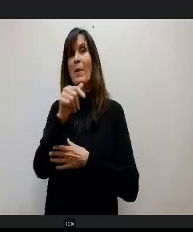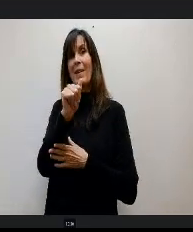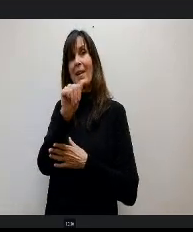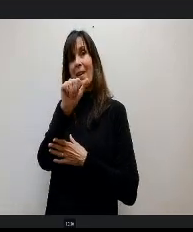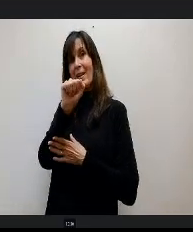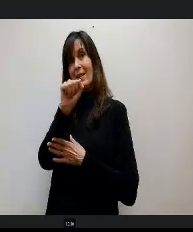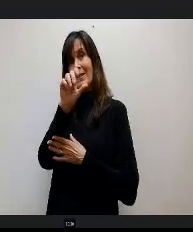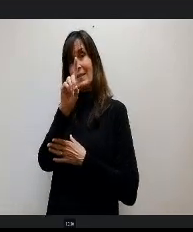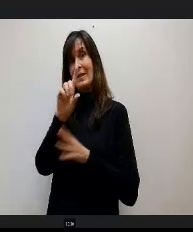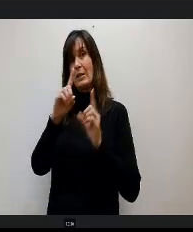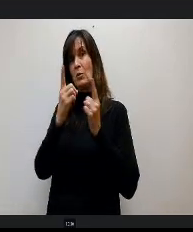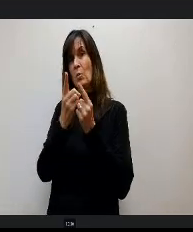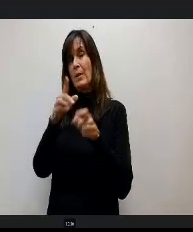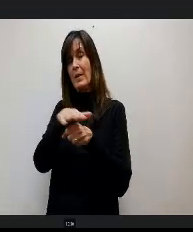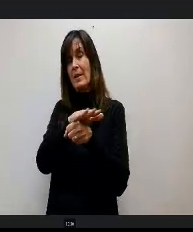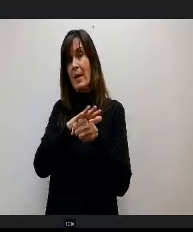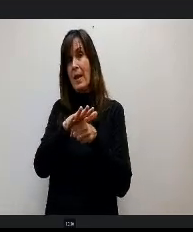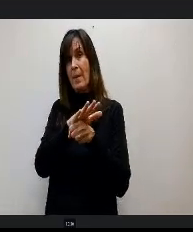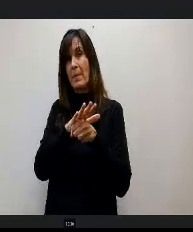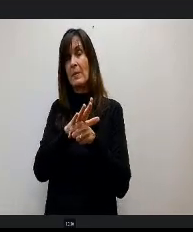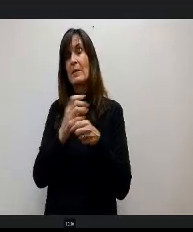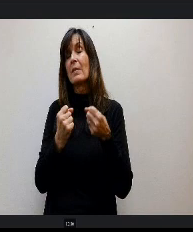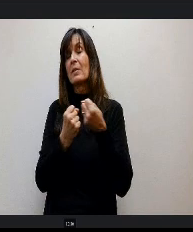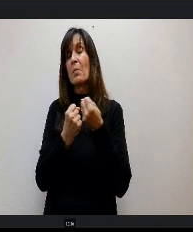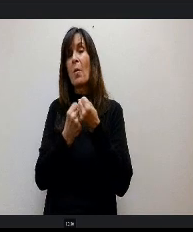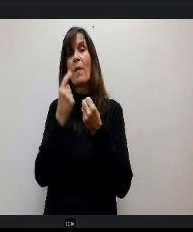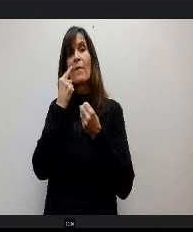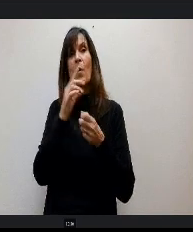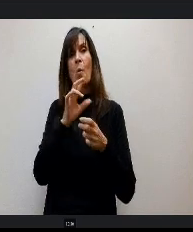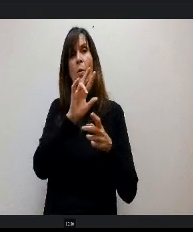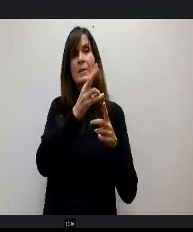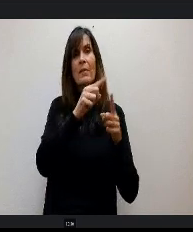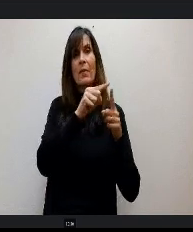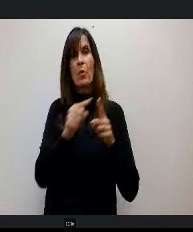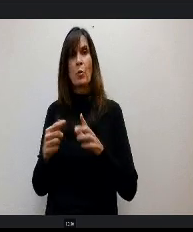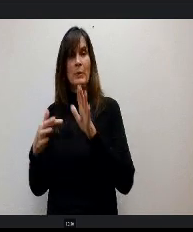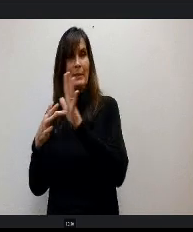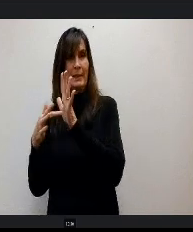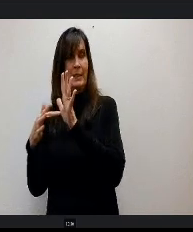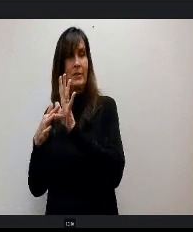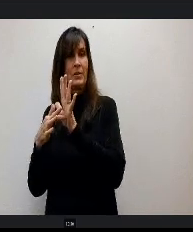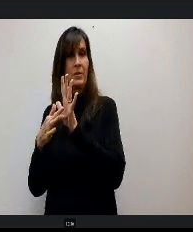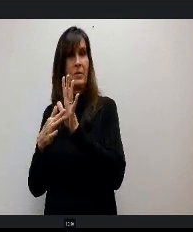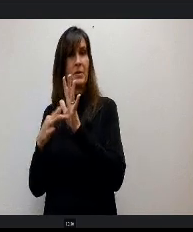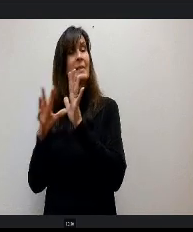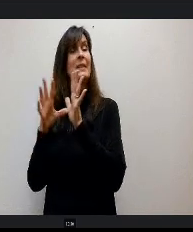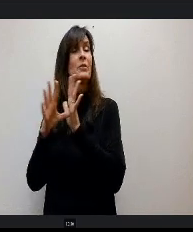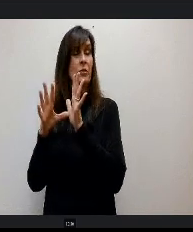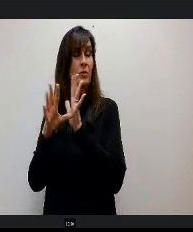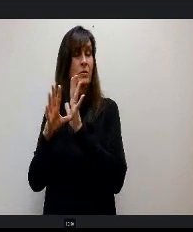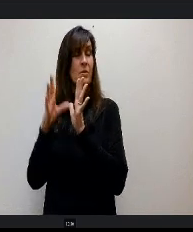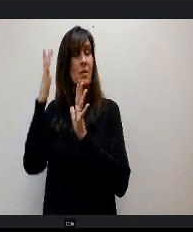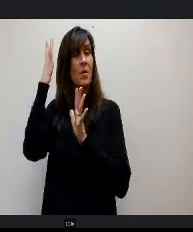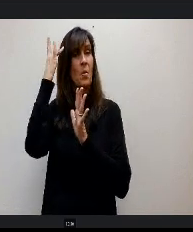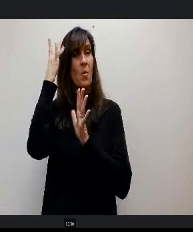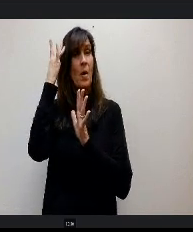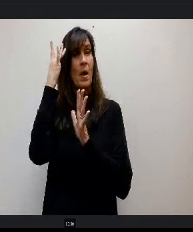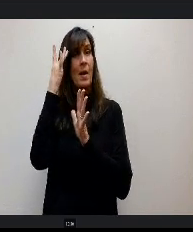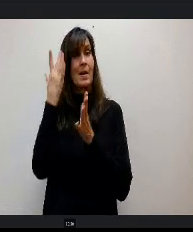campus that can align support for 7th through 12th grades because of their combined middle school and high school campus they have